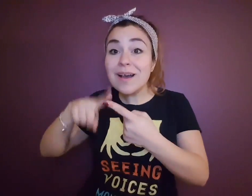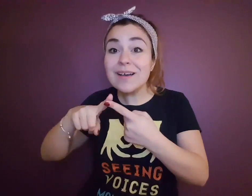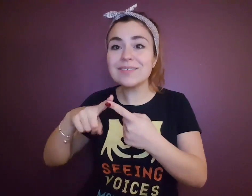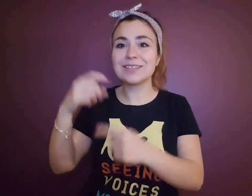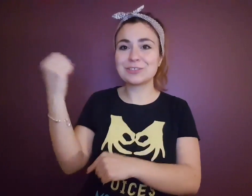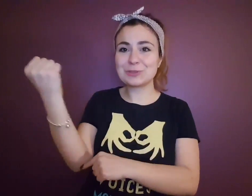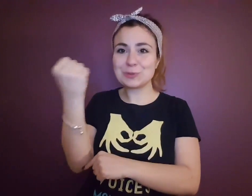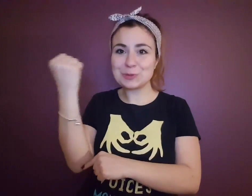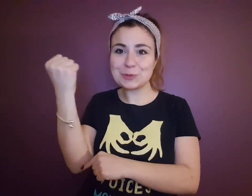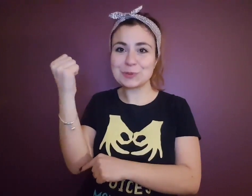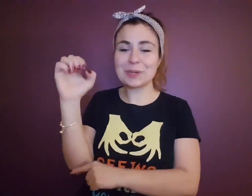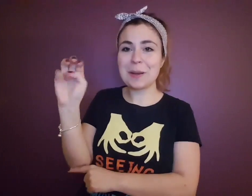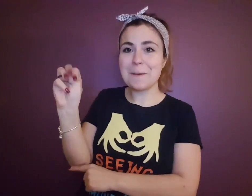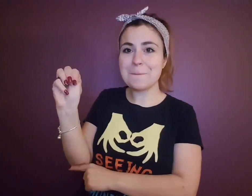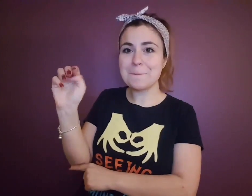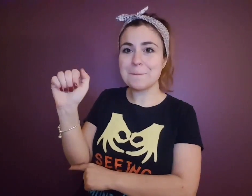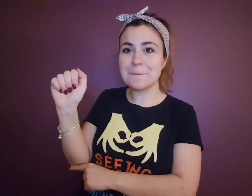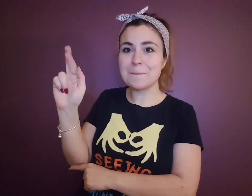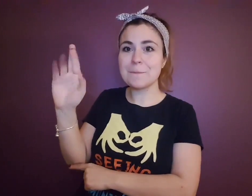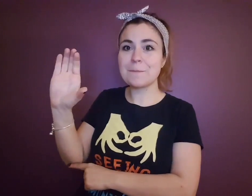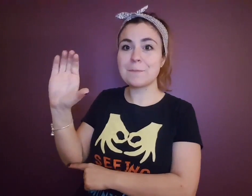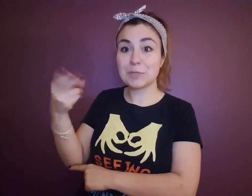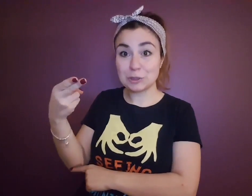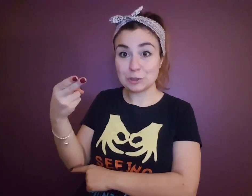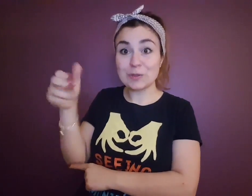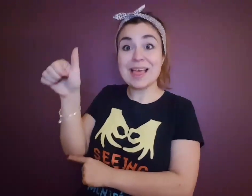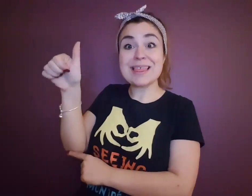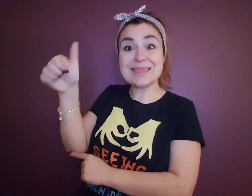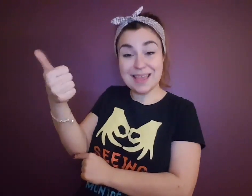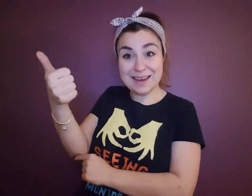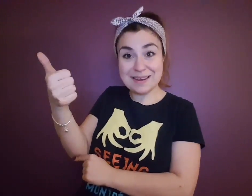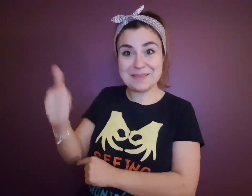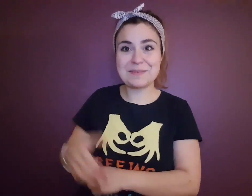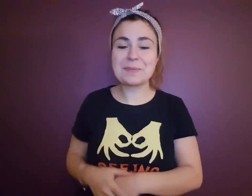which will take place on Saturday, March 10